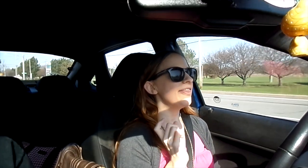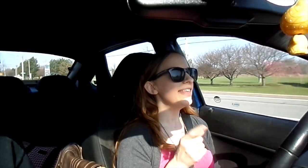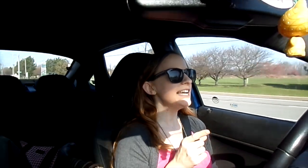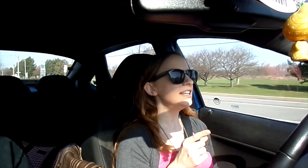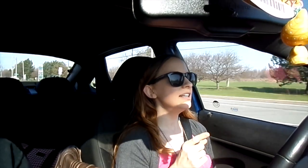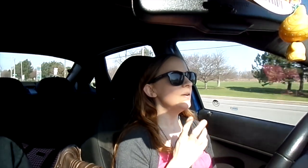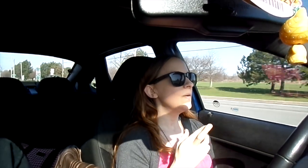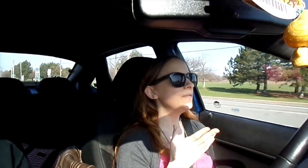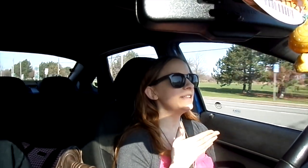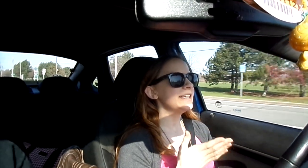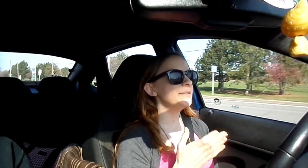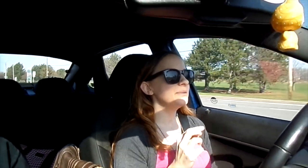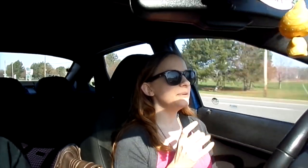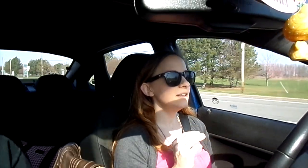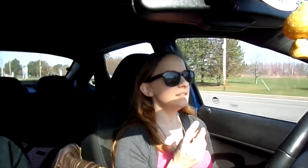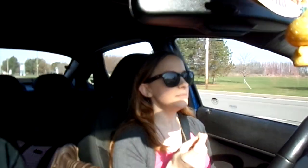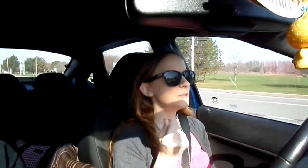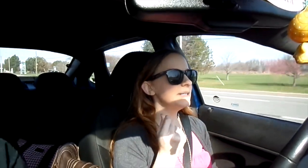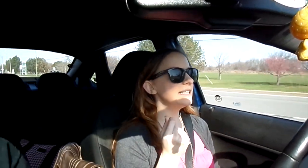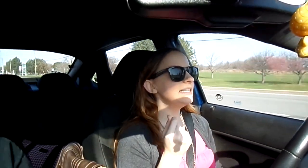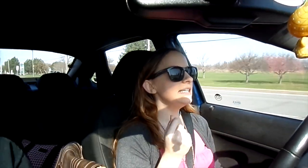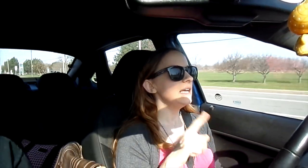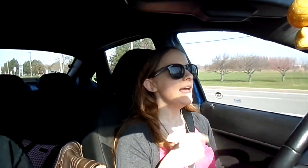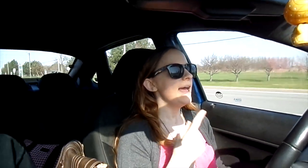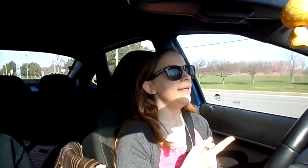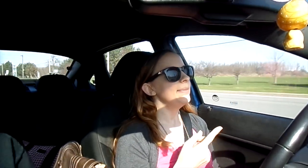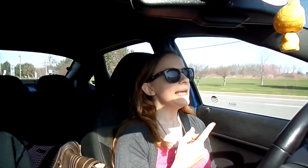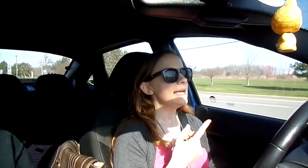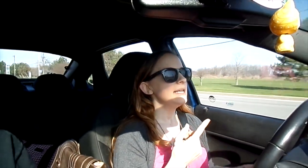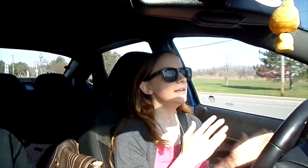drive there and hopefully get through customs quickly and then